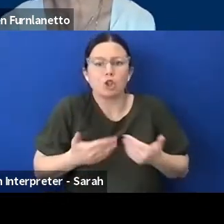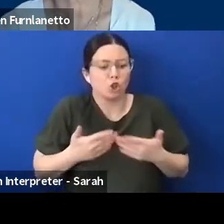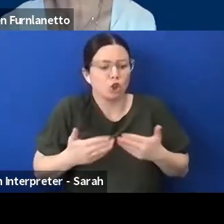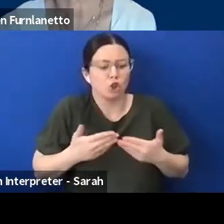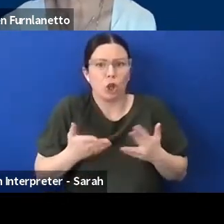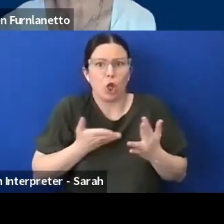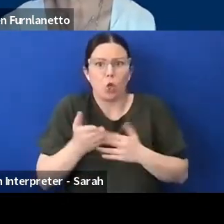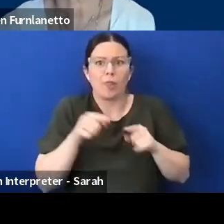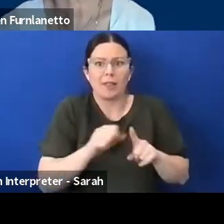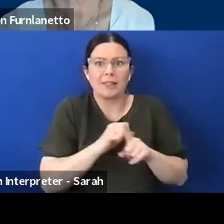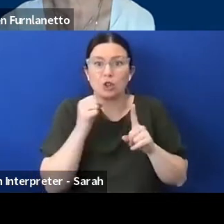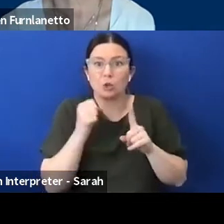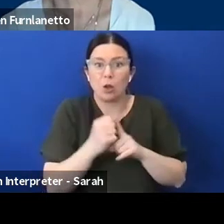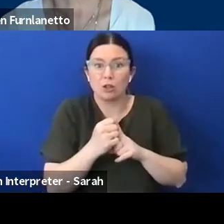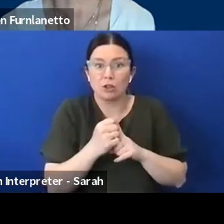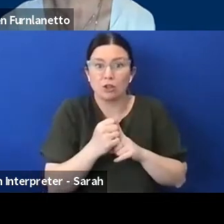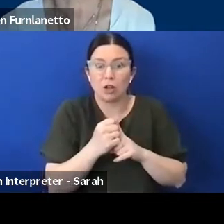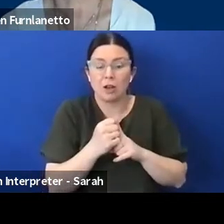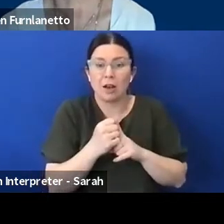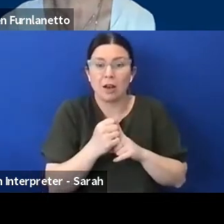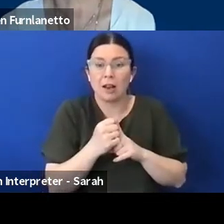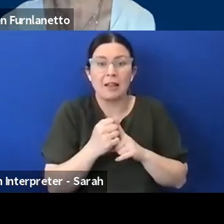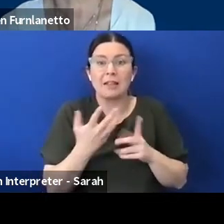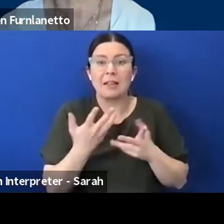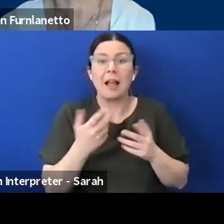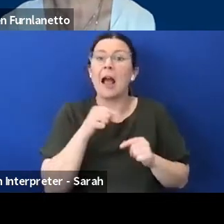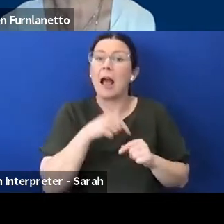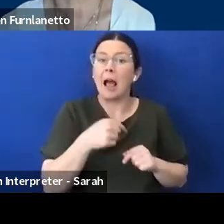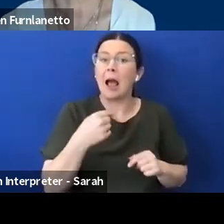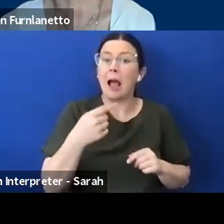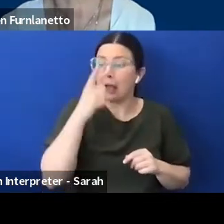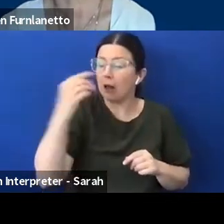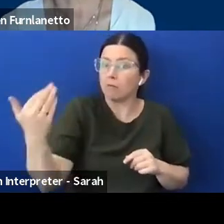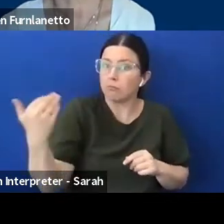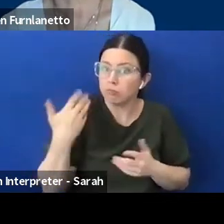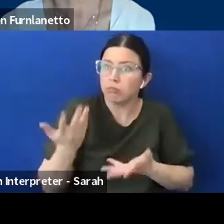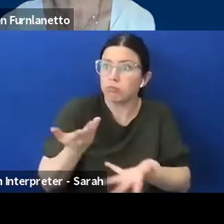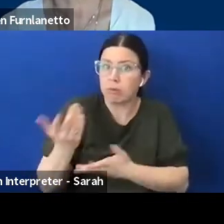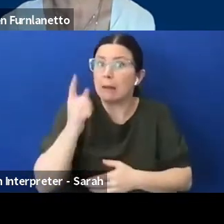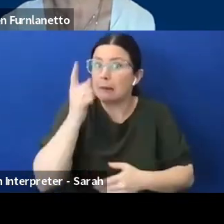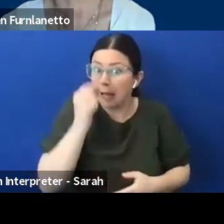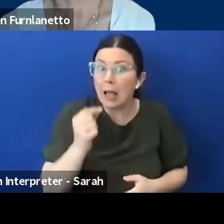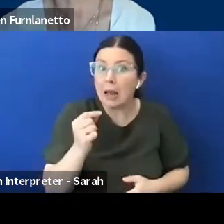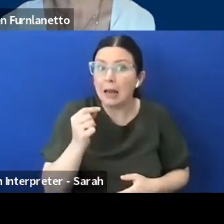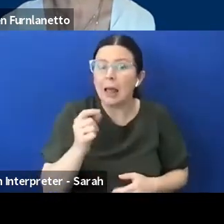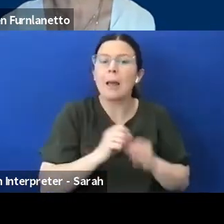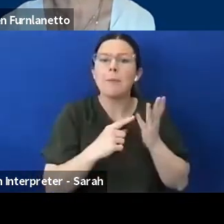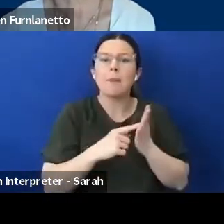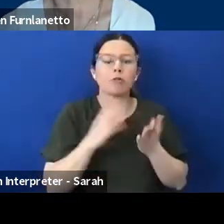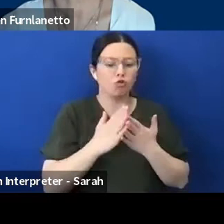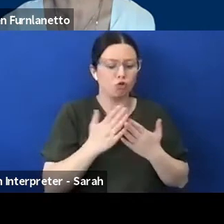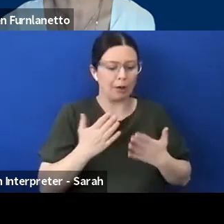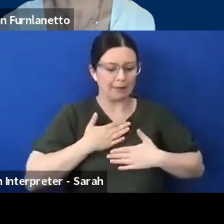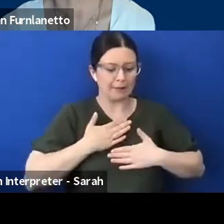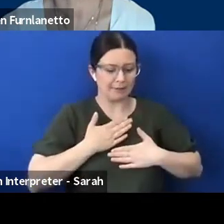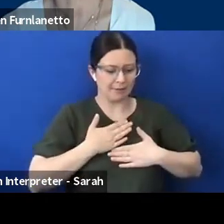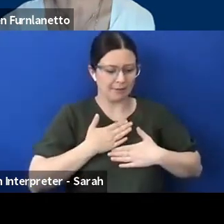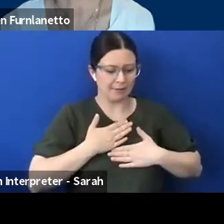same way as they would any other time but it is a physical manifestation of the stress that they